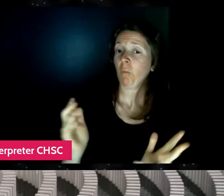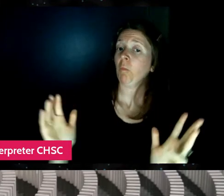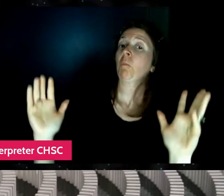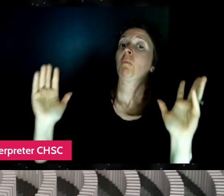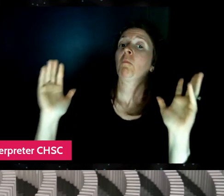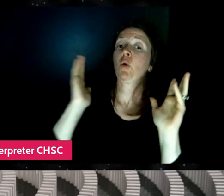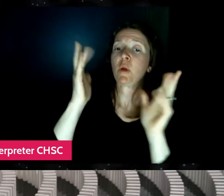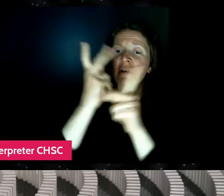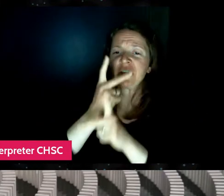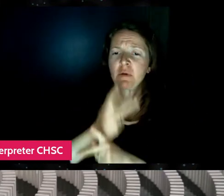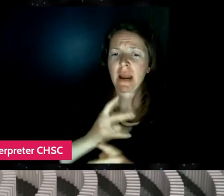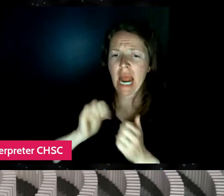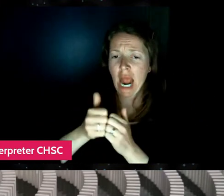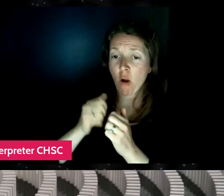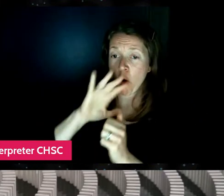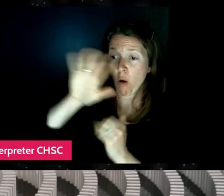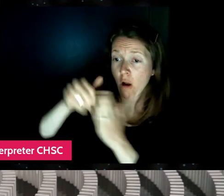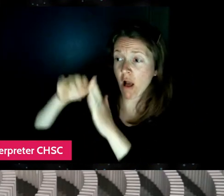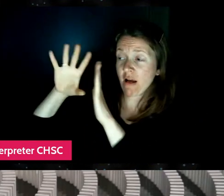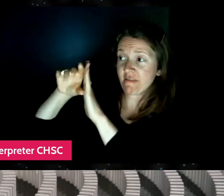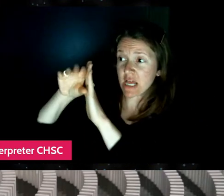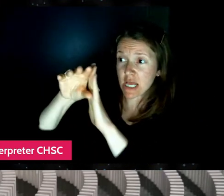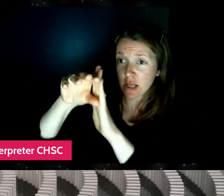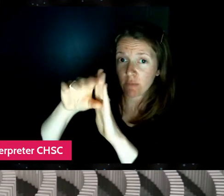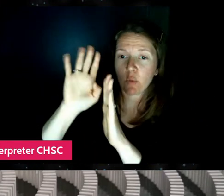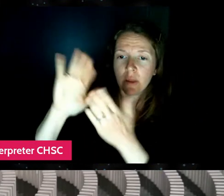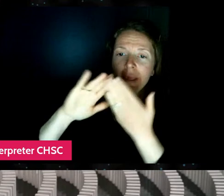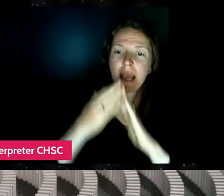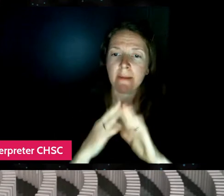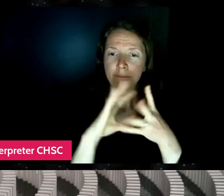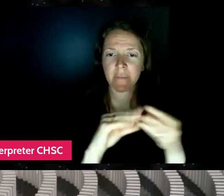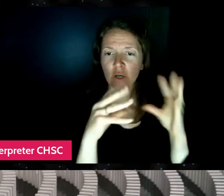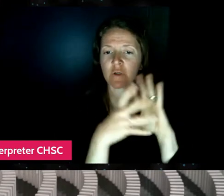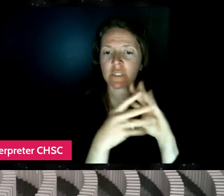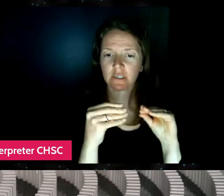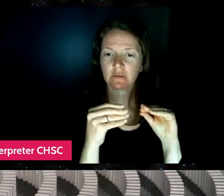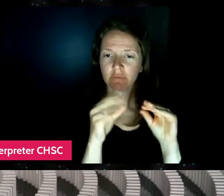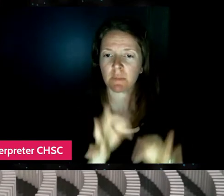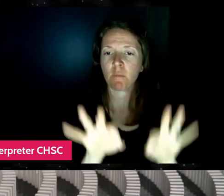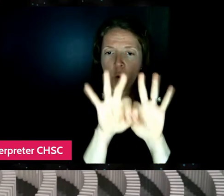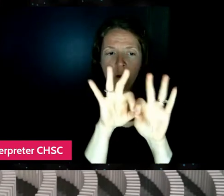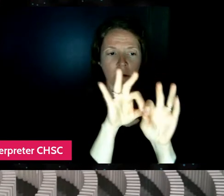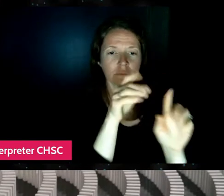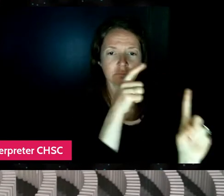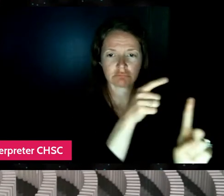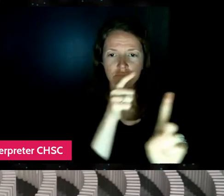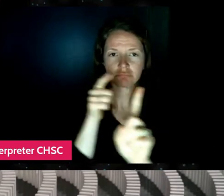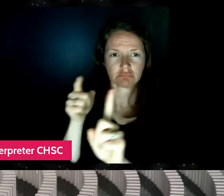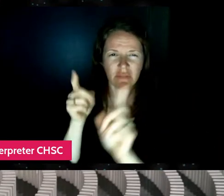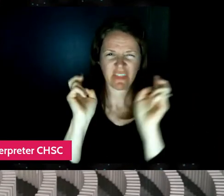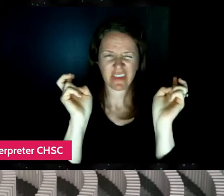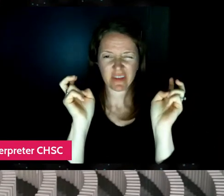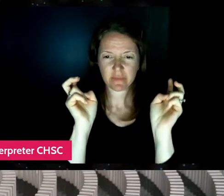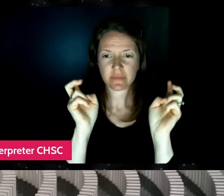how to turn this into a narrative and what the key elements were. We got really lucky as I'm sure